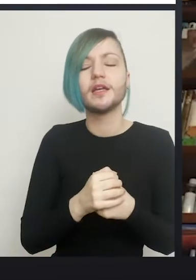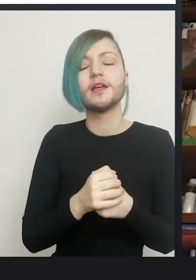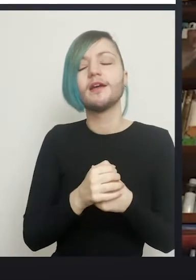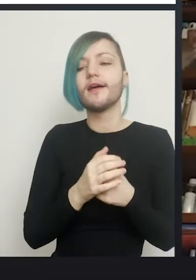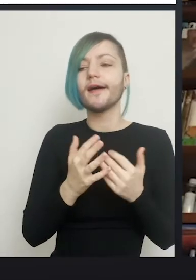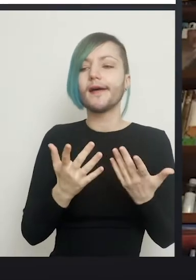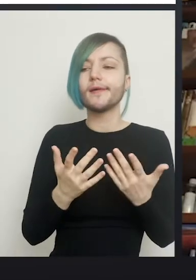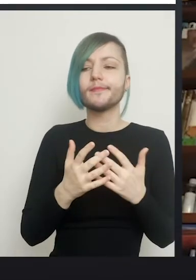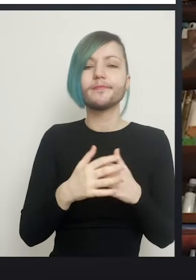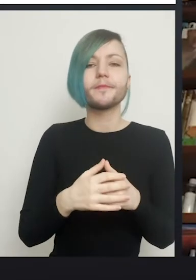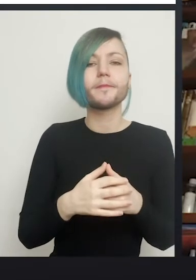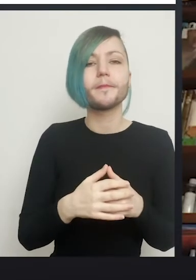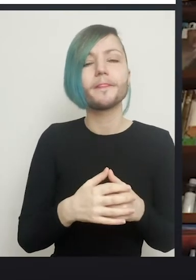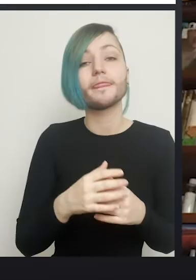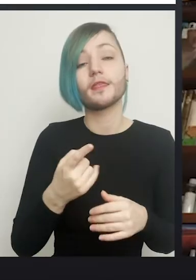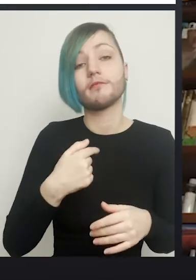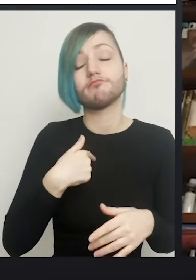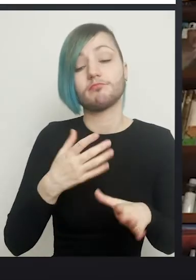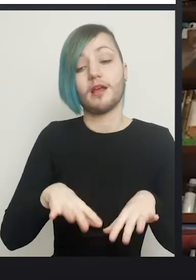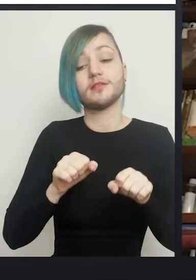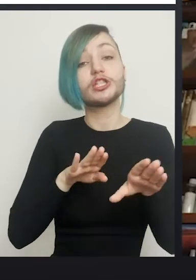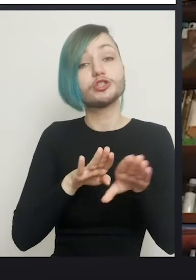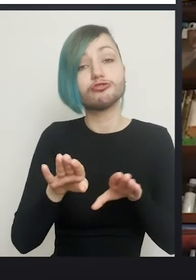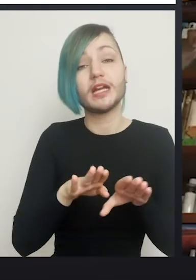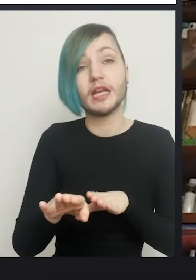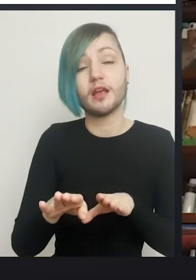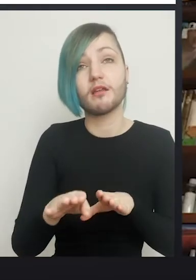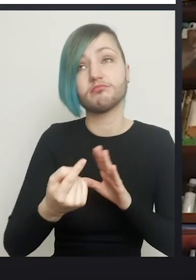Back in the day when I started training that was probably true, that most